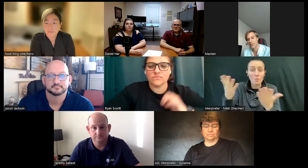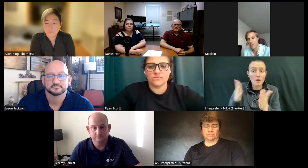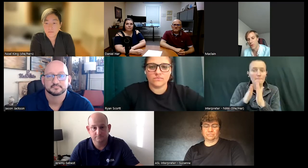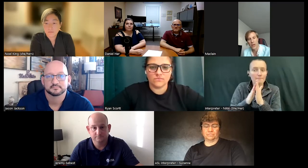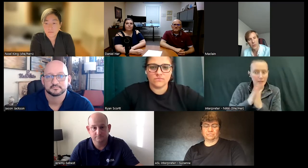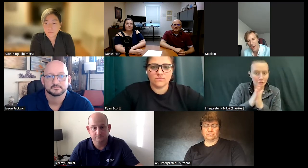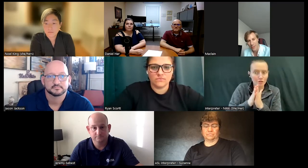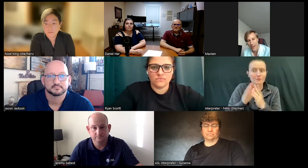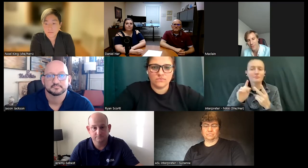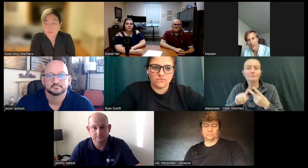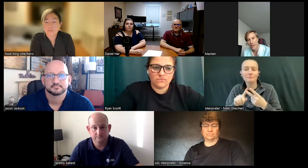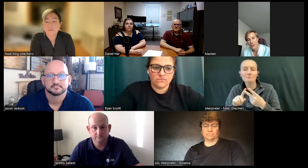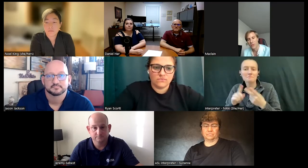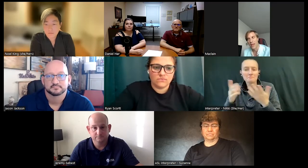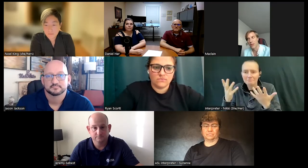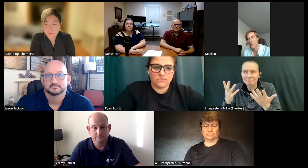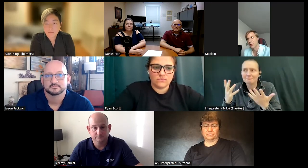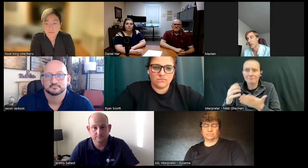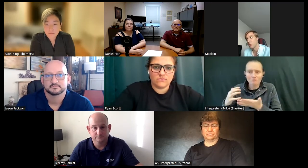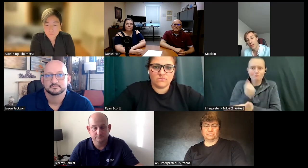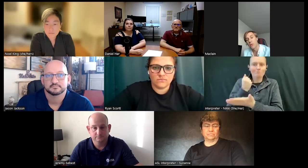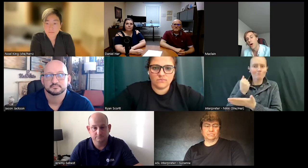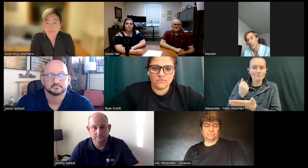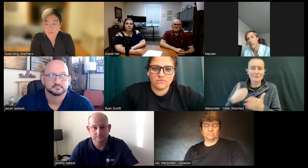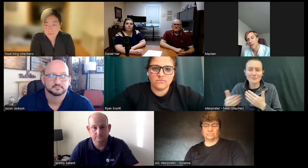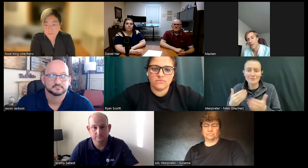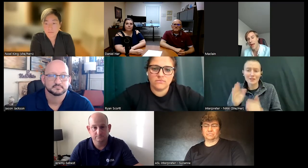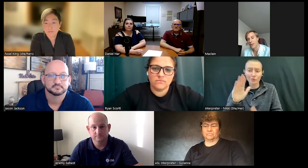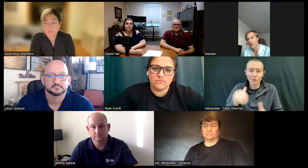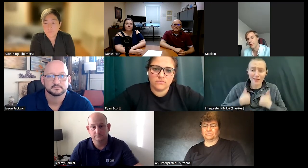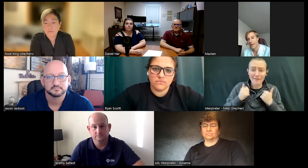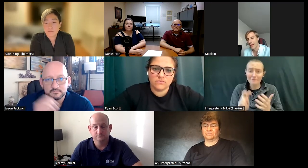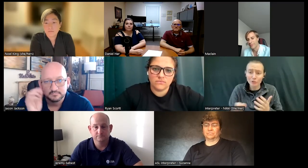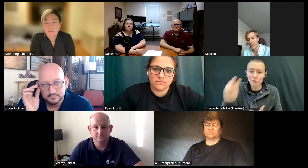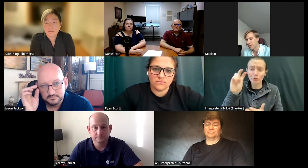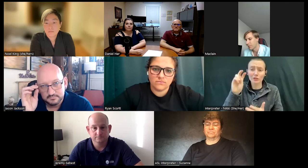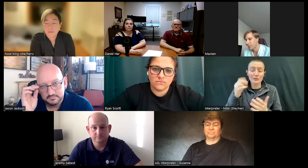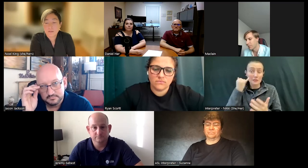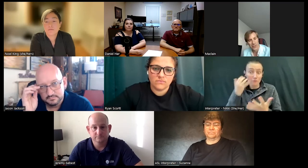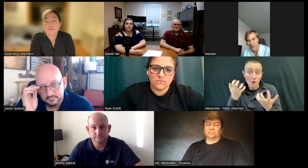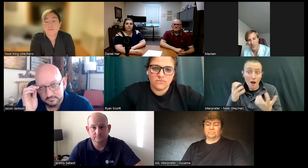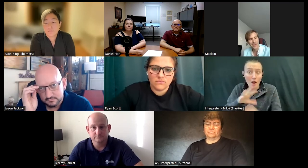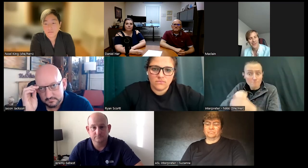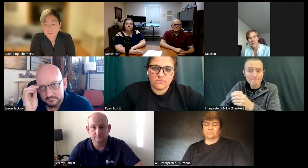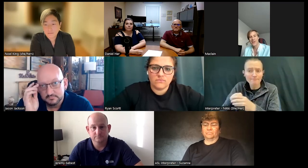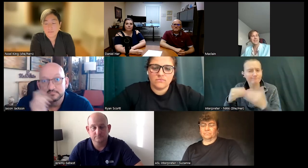of it doesn't matter where you're at in life you just have to make sure that you really want to go into that and anybody who wants to